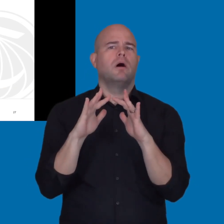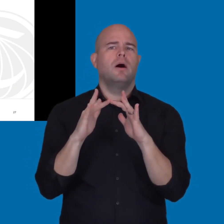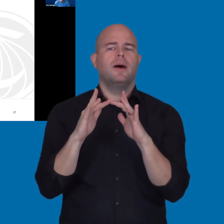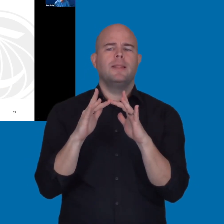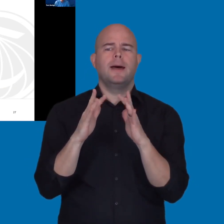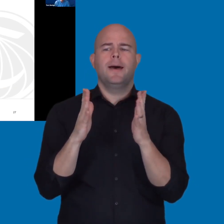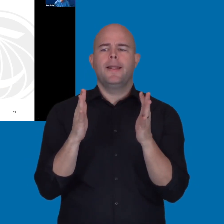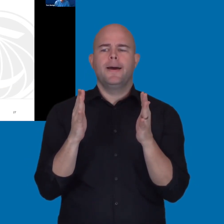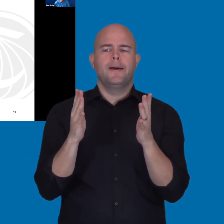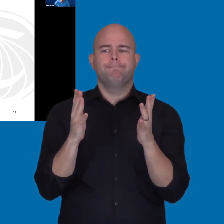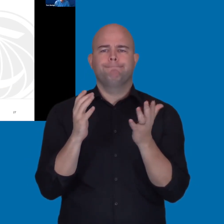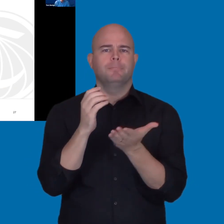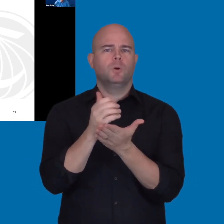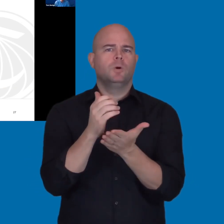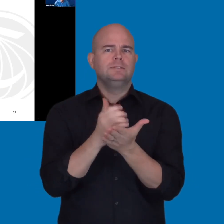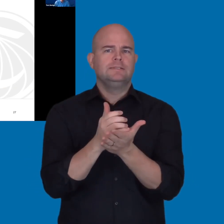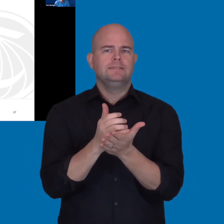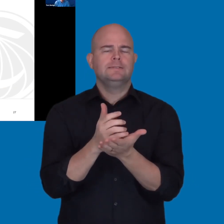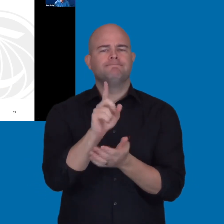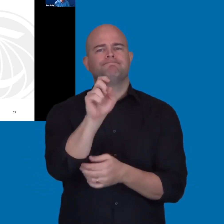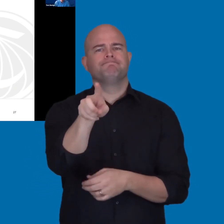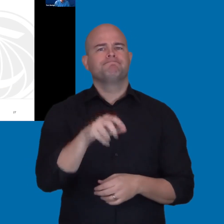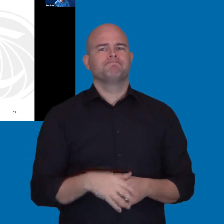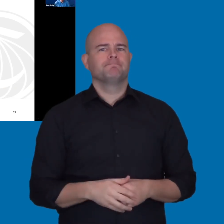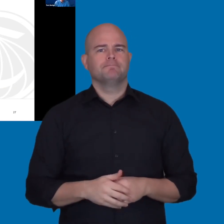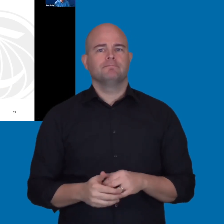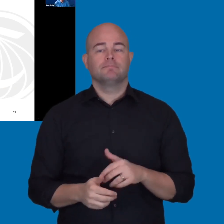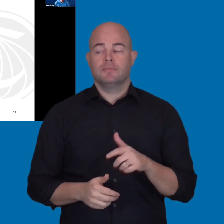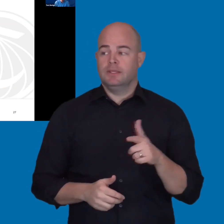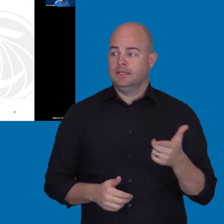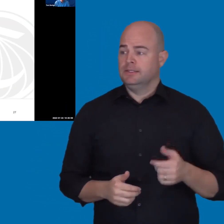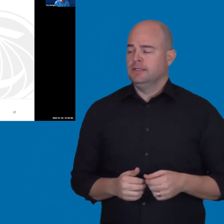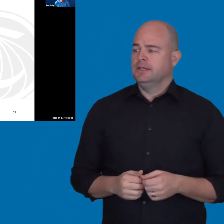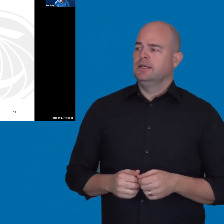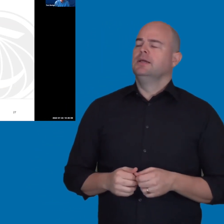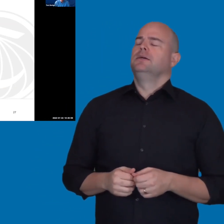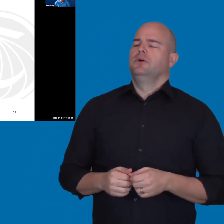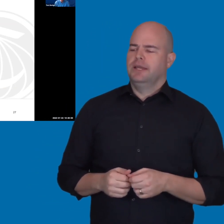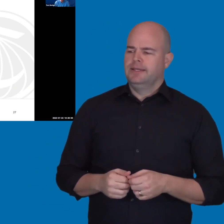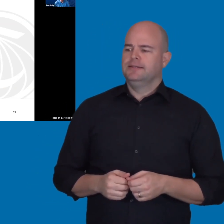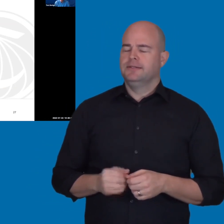who have disabilities and for online courses?